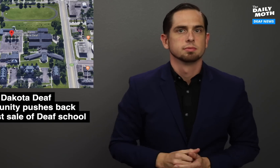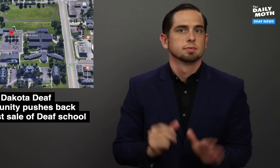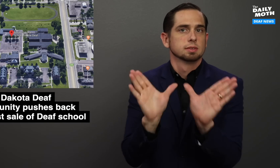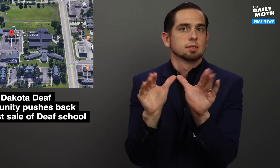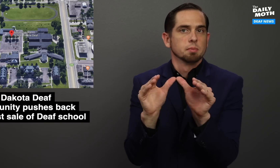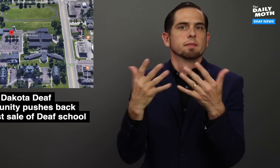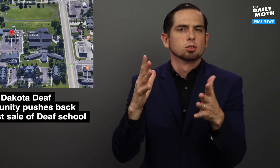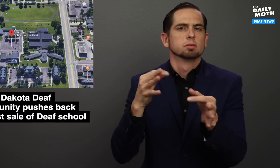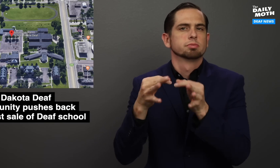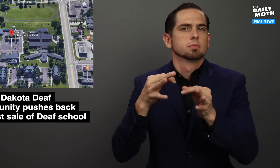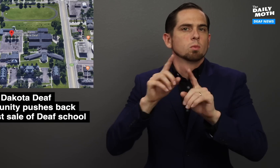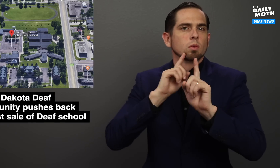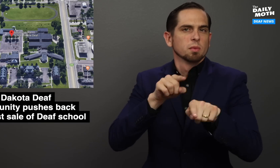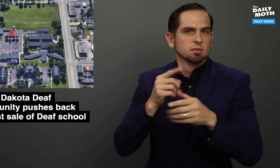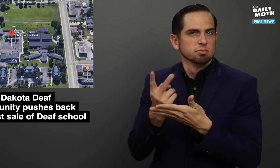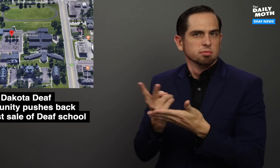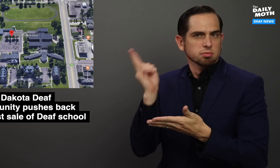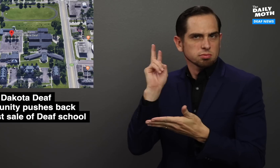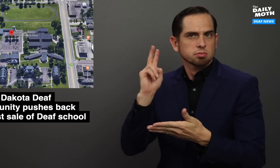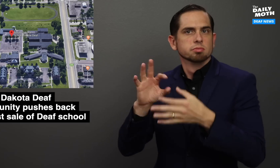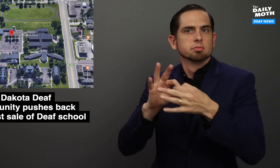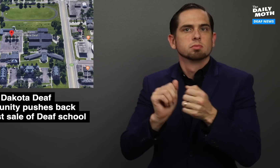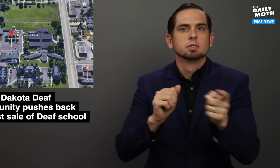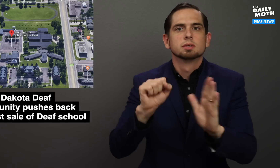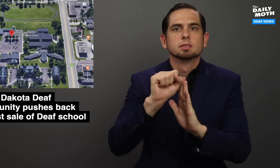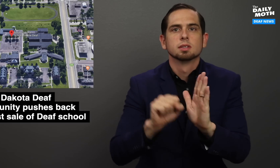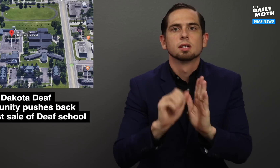The Daily Moth did a report two weeks ago about